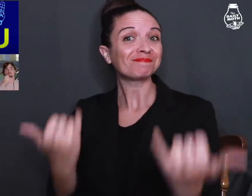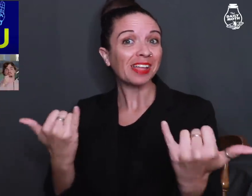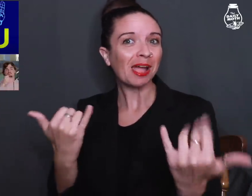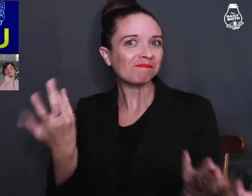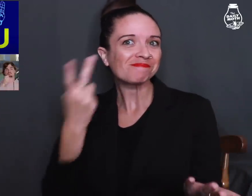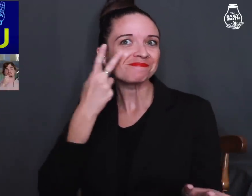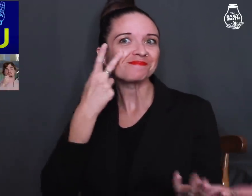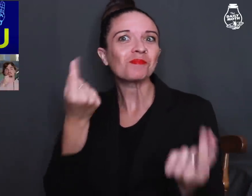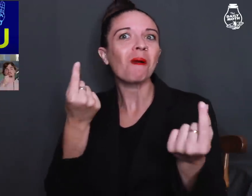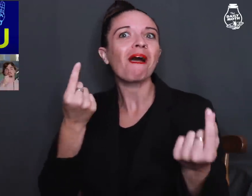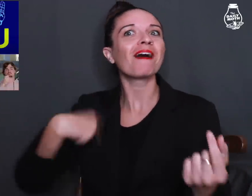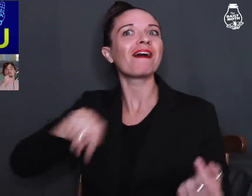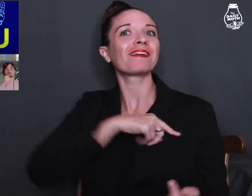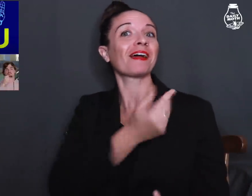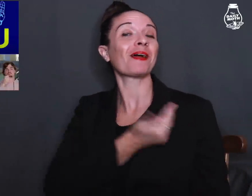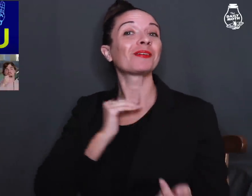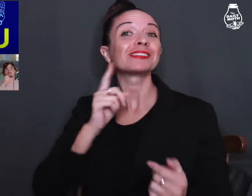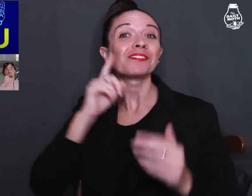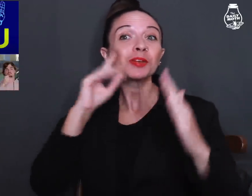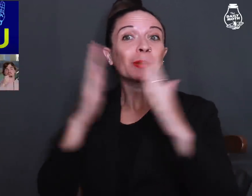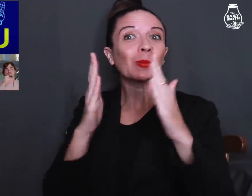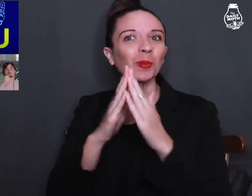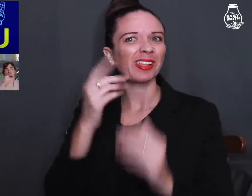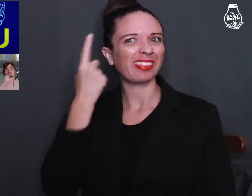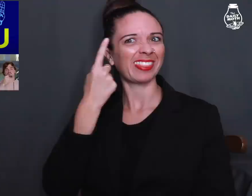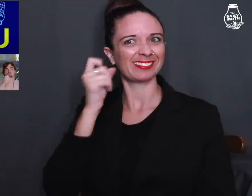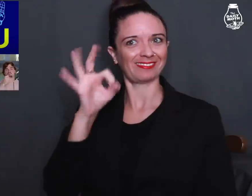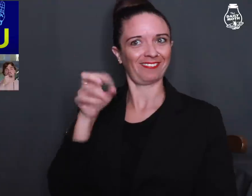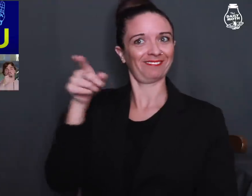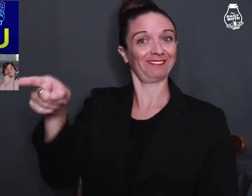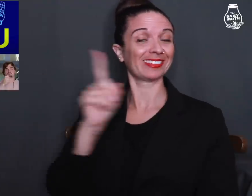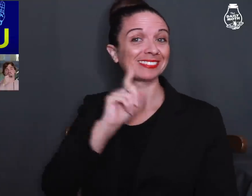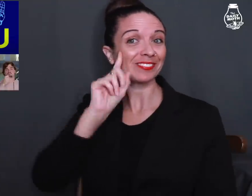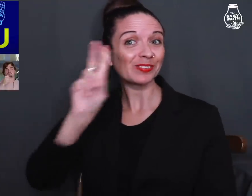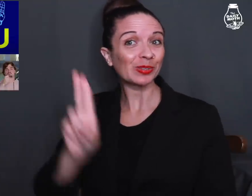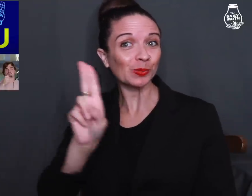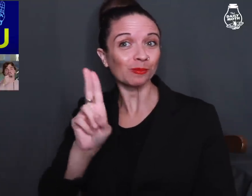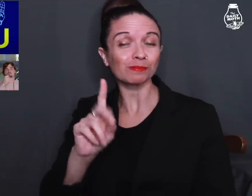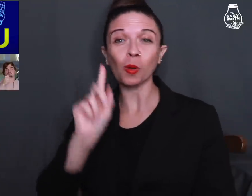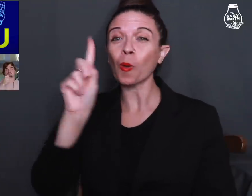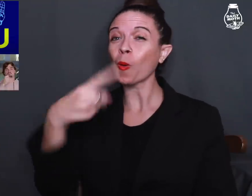Let's see what our Deaf community thinks of "Deaf U."